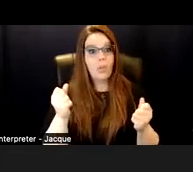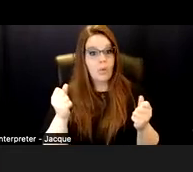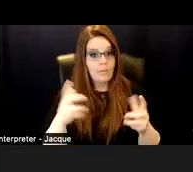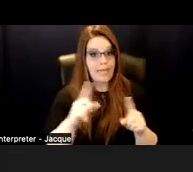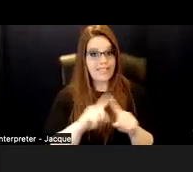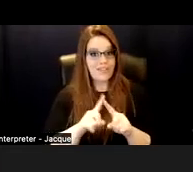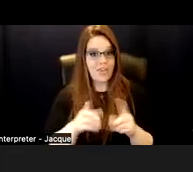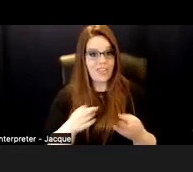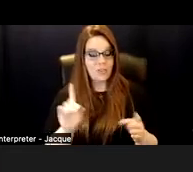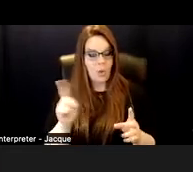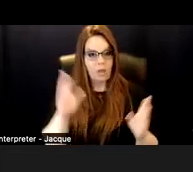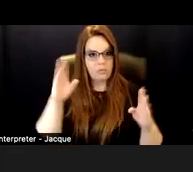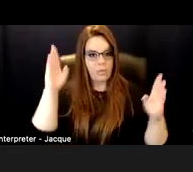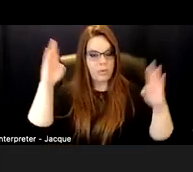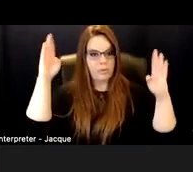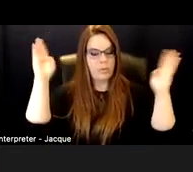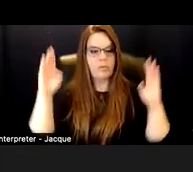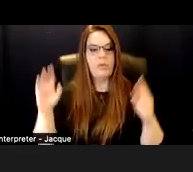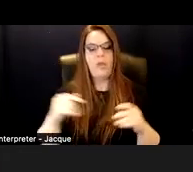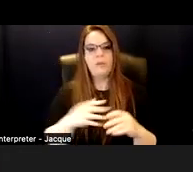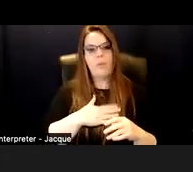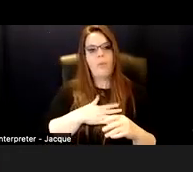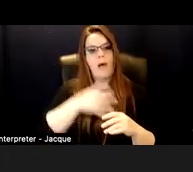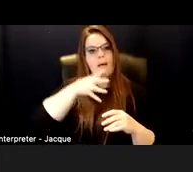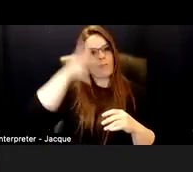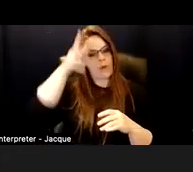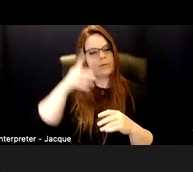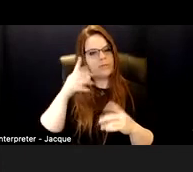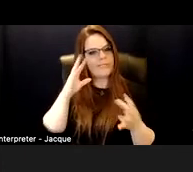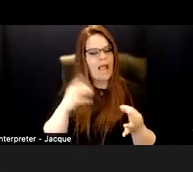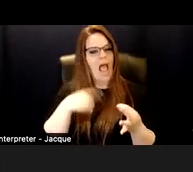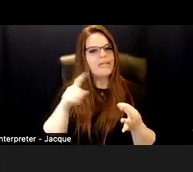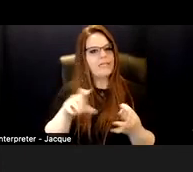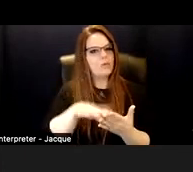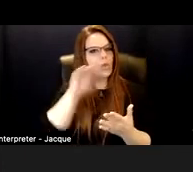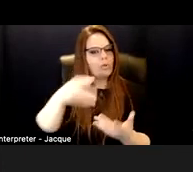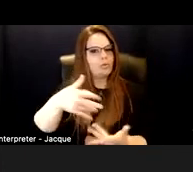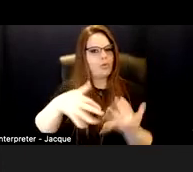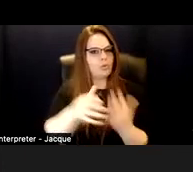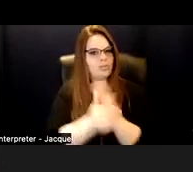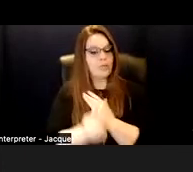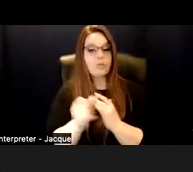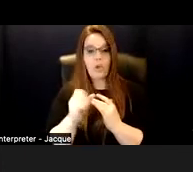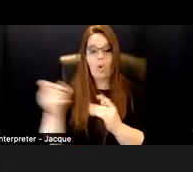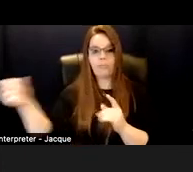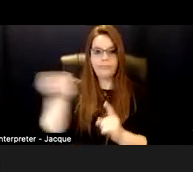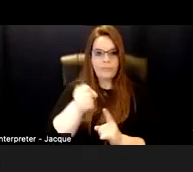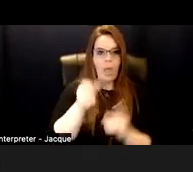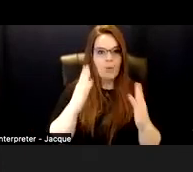And so my parents decided I needed to learn some social skills. So they got someone to start teaching me social skills. What do you think, put it in the chat,